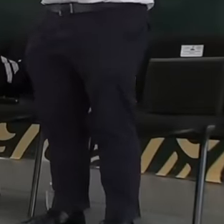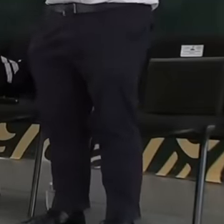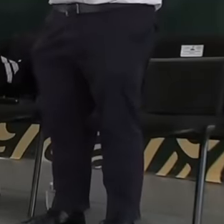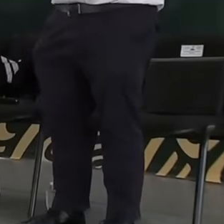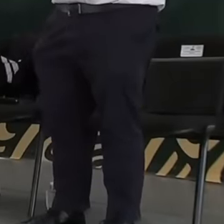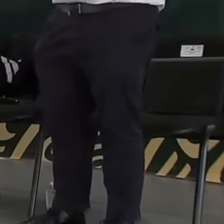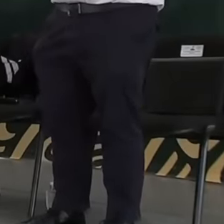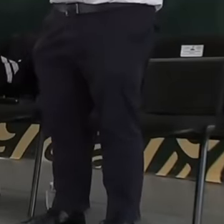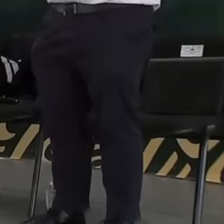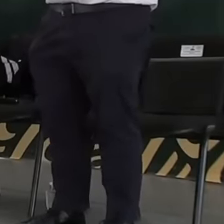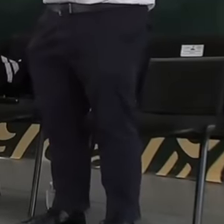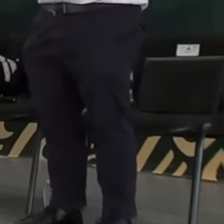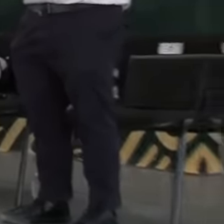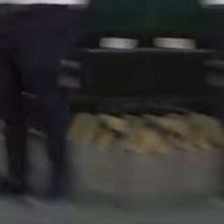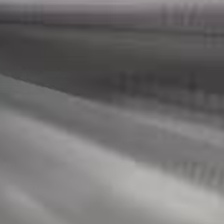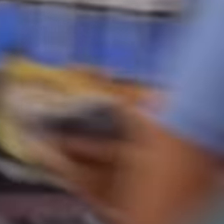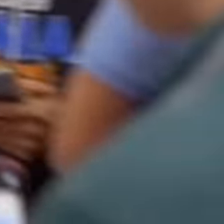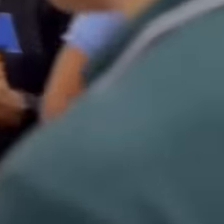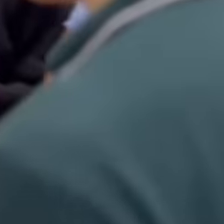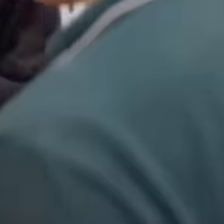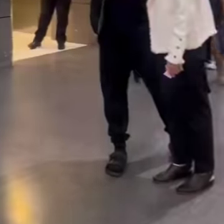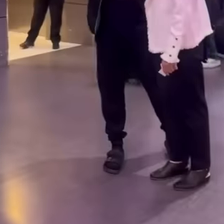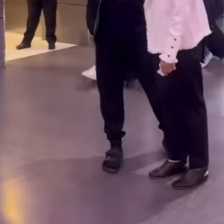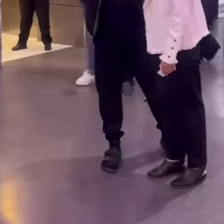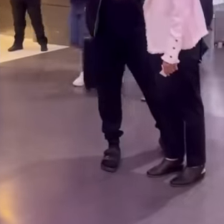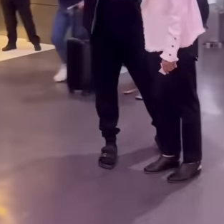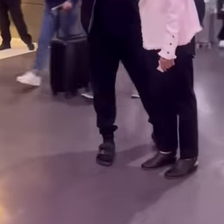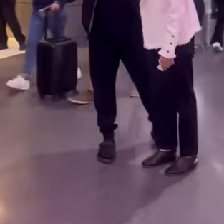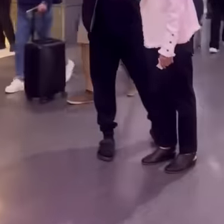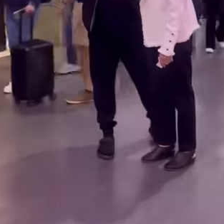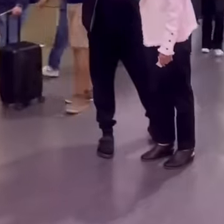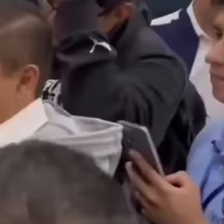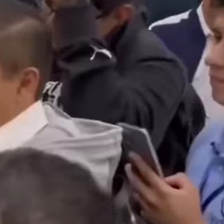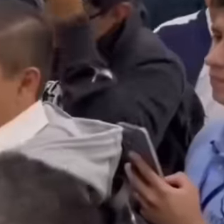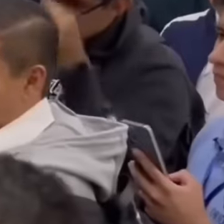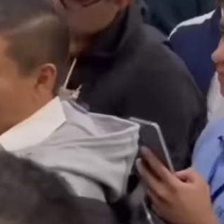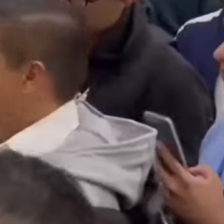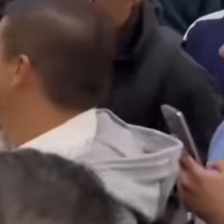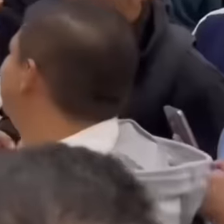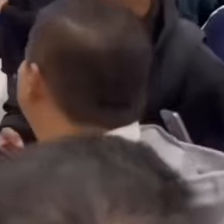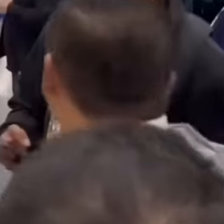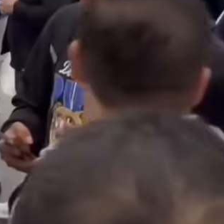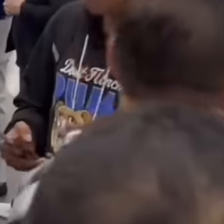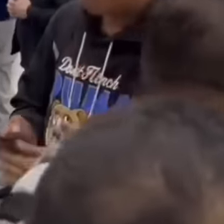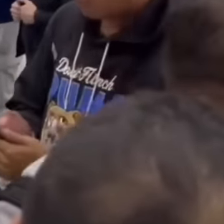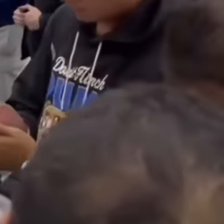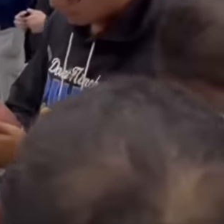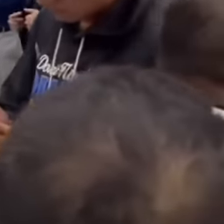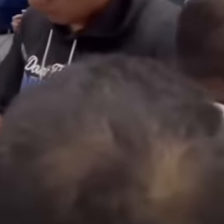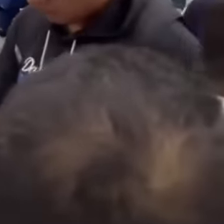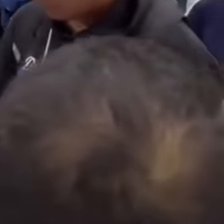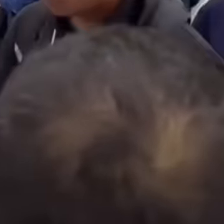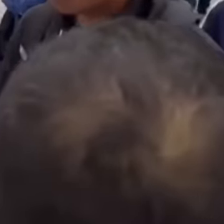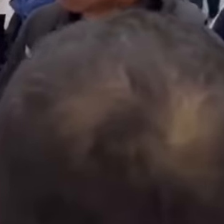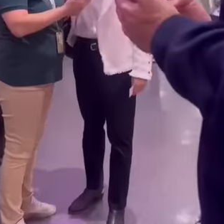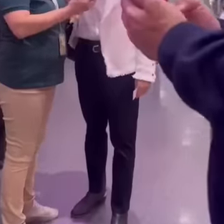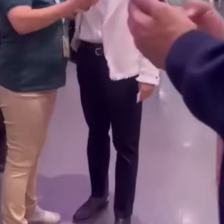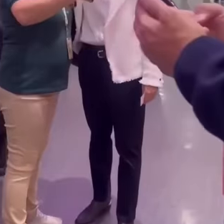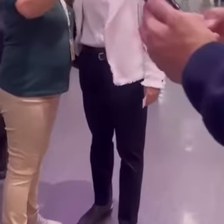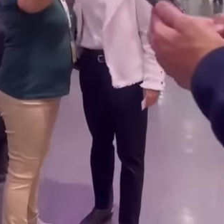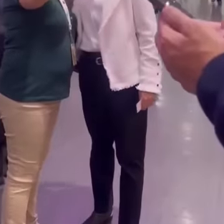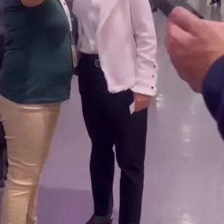Mexico is so excited to see these two great political figures